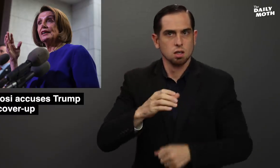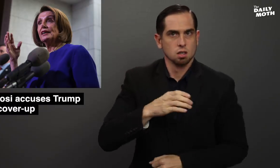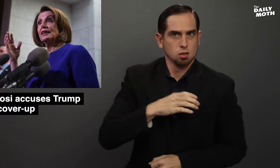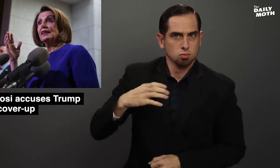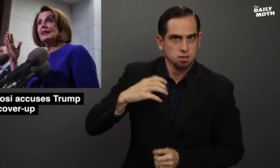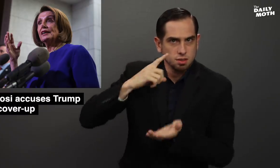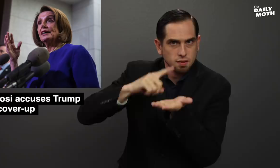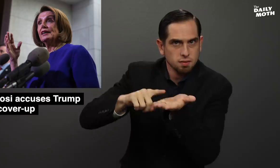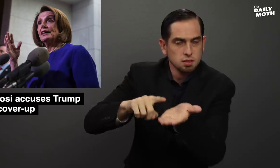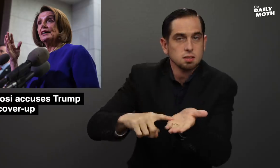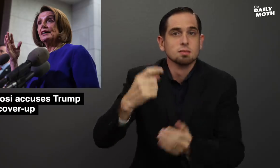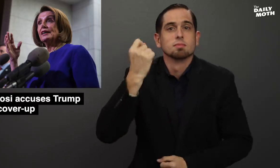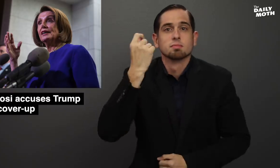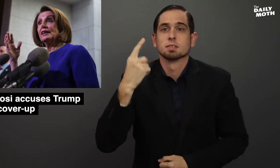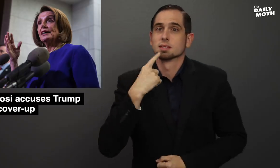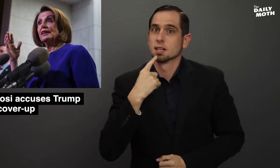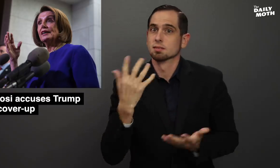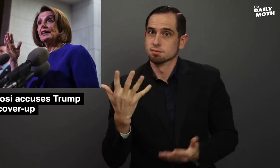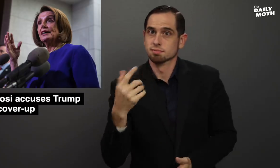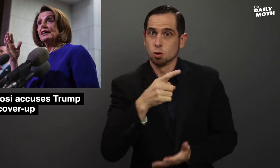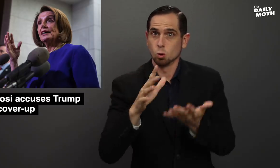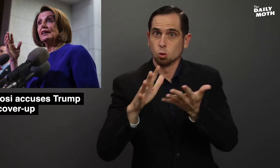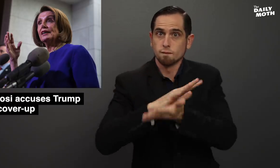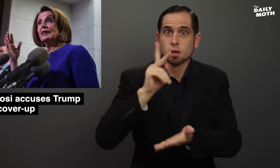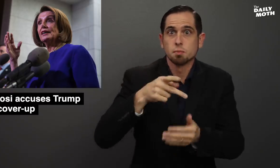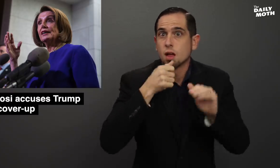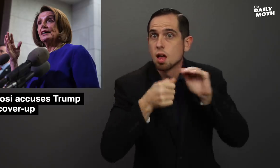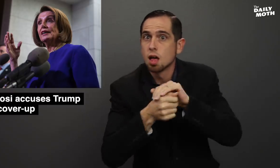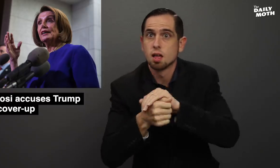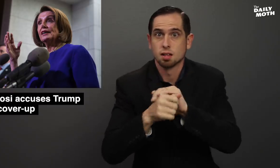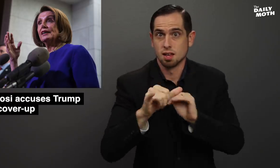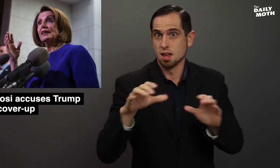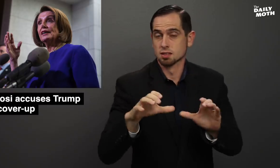on Congressional investigations, but said a cover-up could